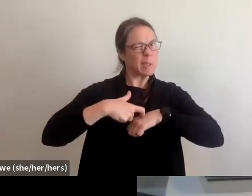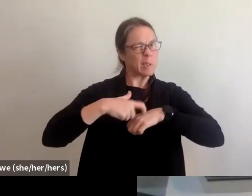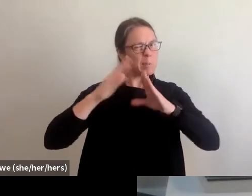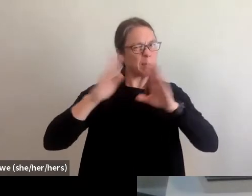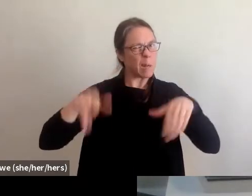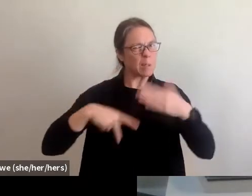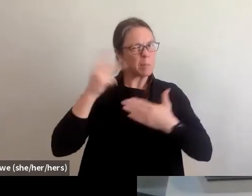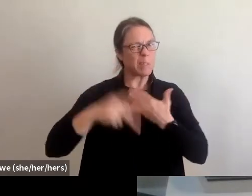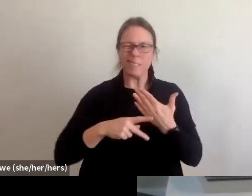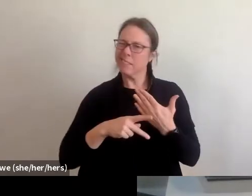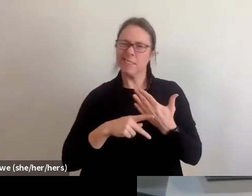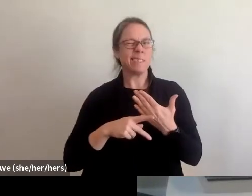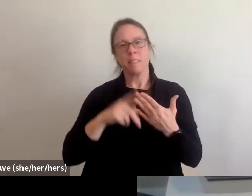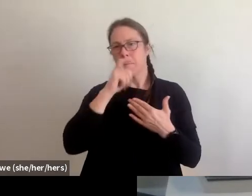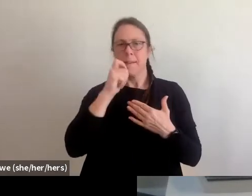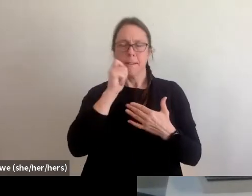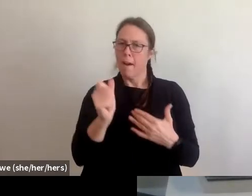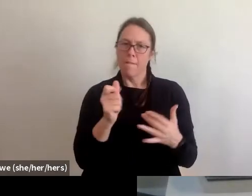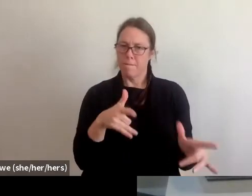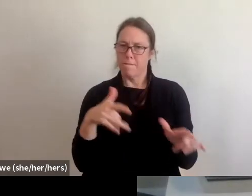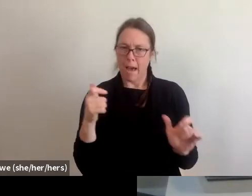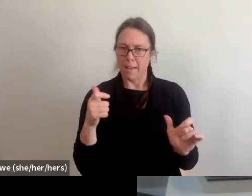because instead of utilizing like County fairgrounds